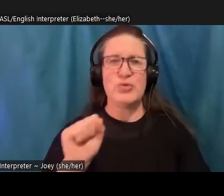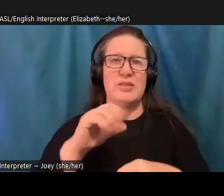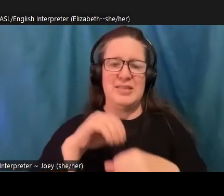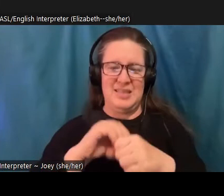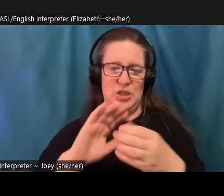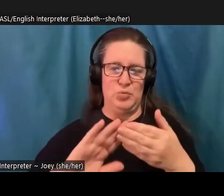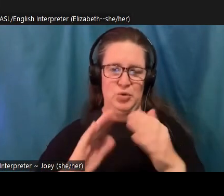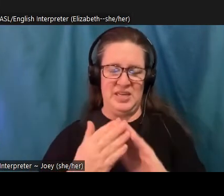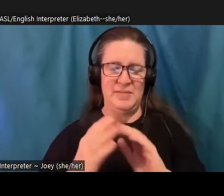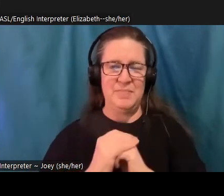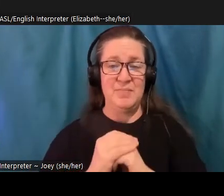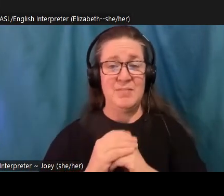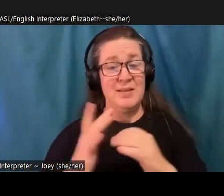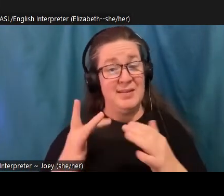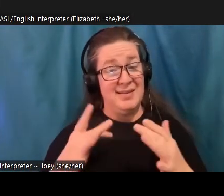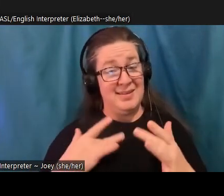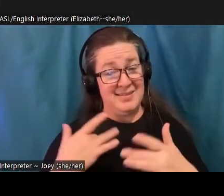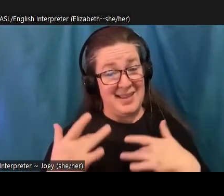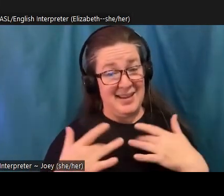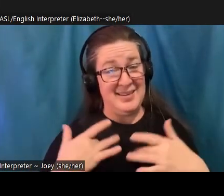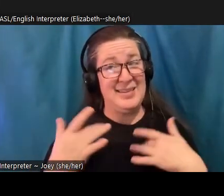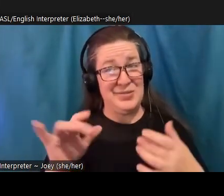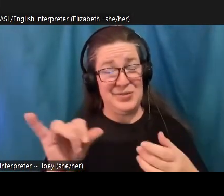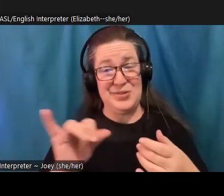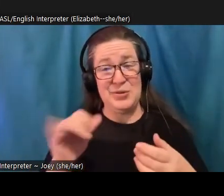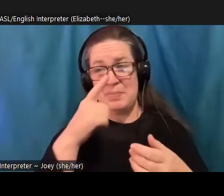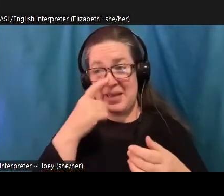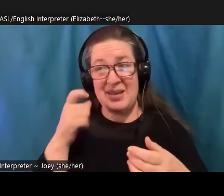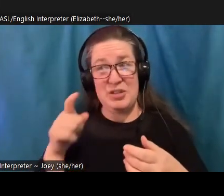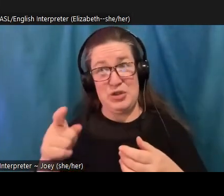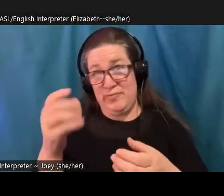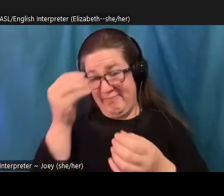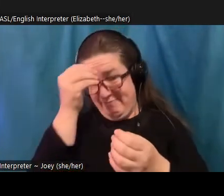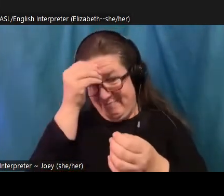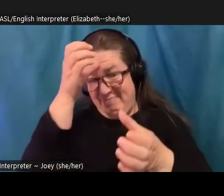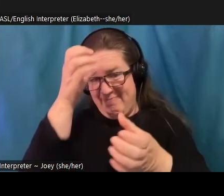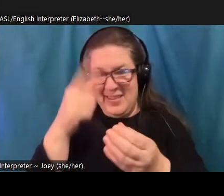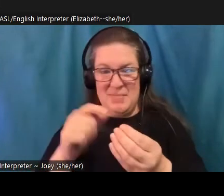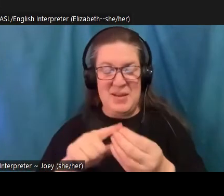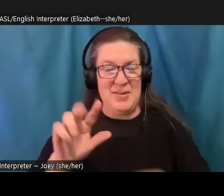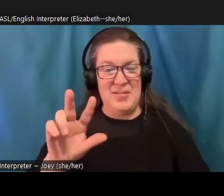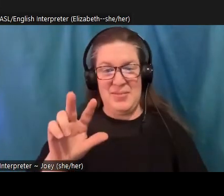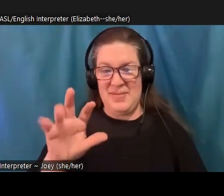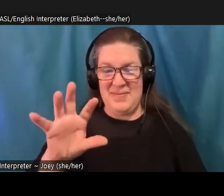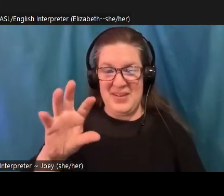well, now that you probably are very familiar. You're with 350. So you know, about Bill McKibben 's work and sort of his work on